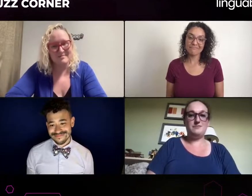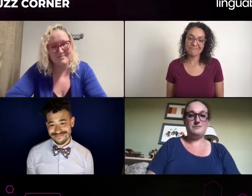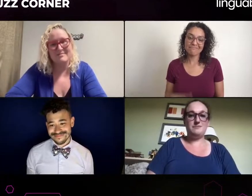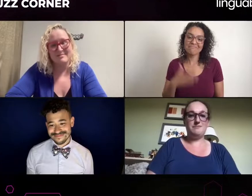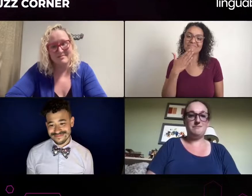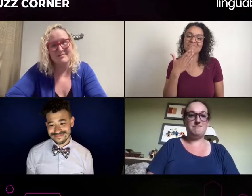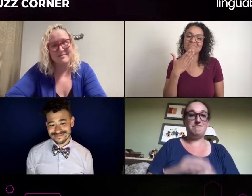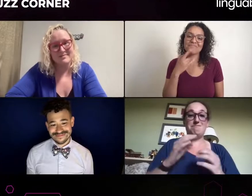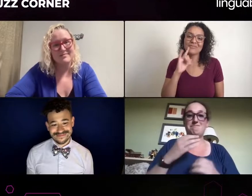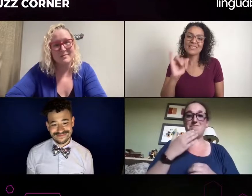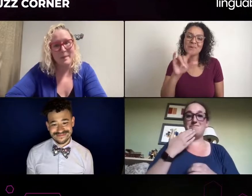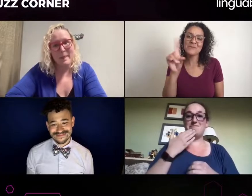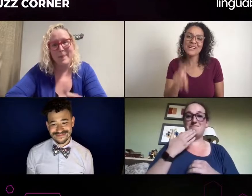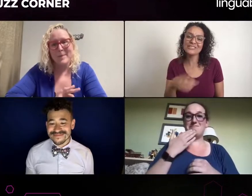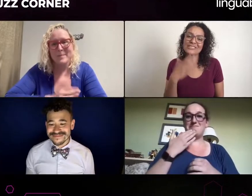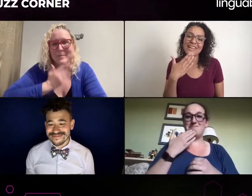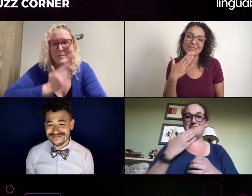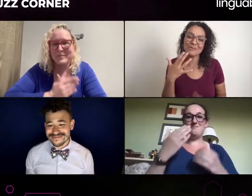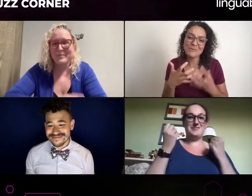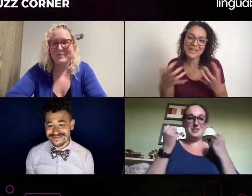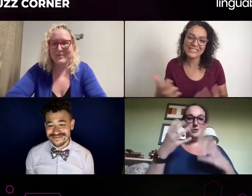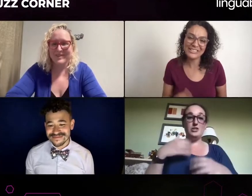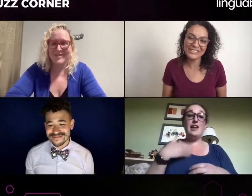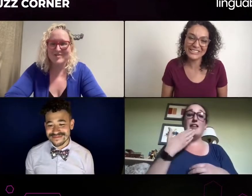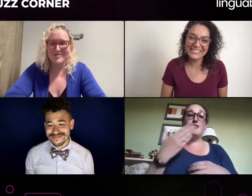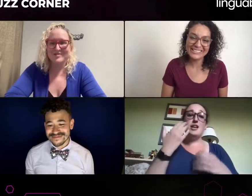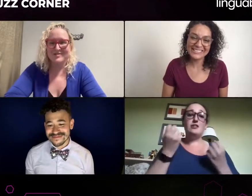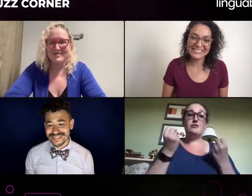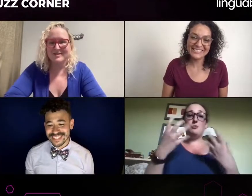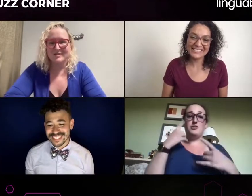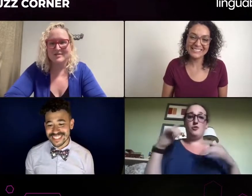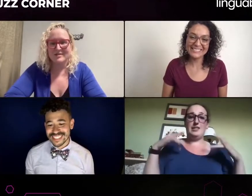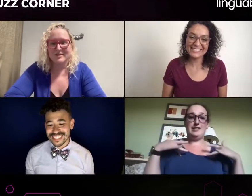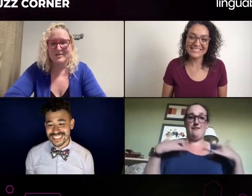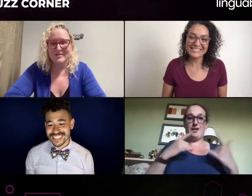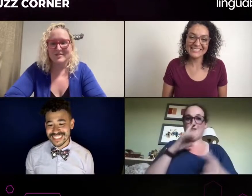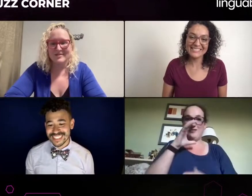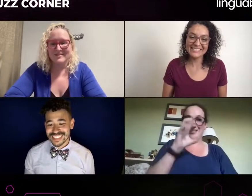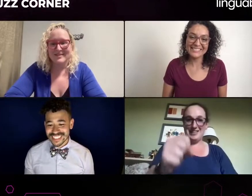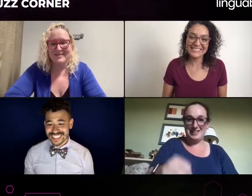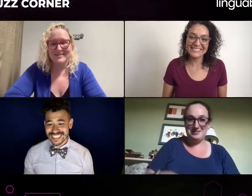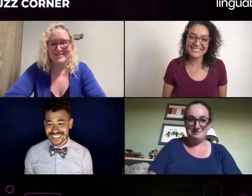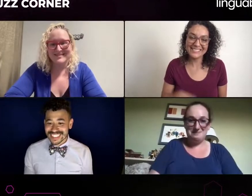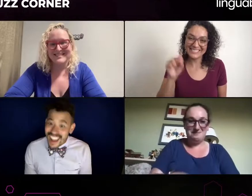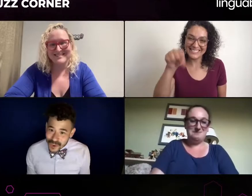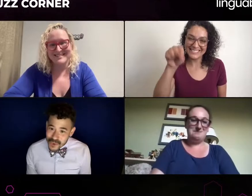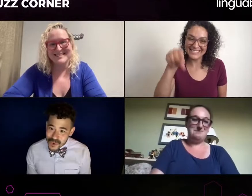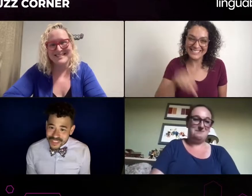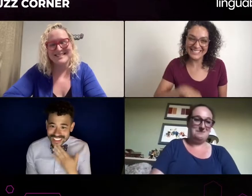an interpreter? Like if the role of the interpreter, for example, in West Wing,